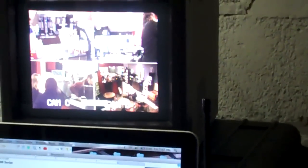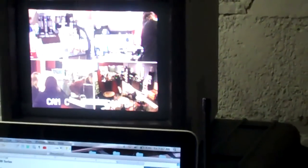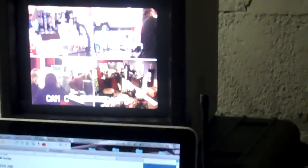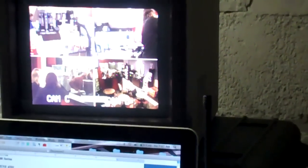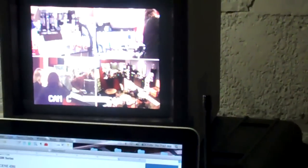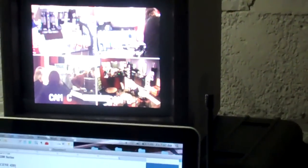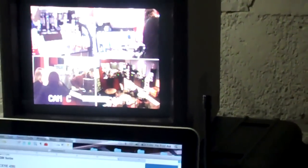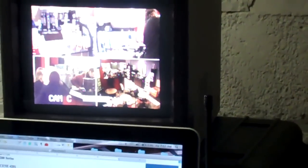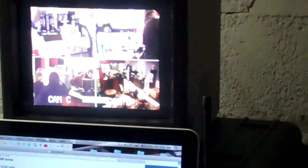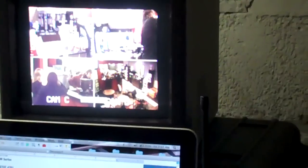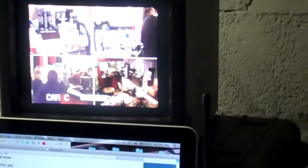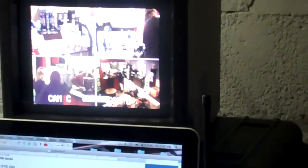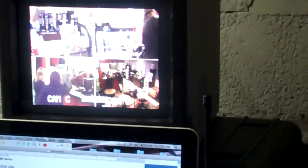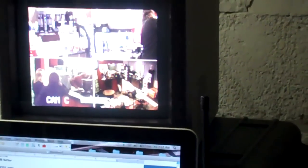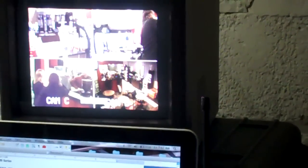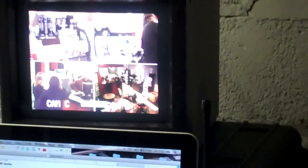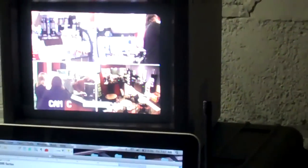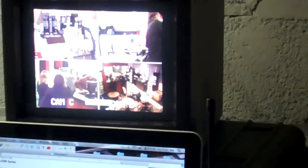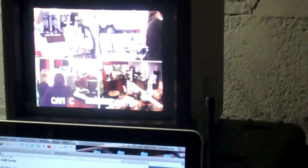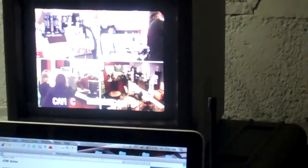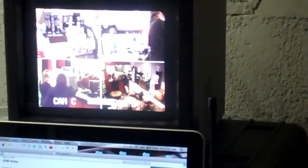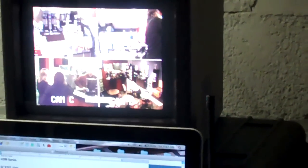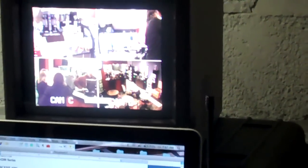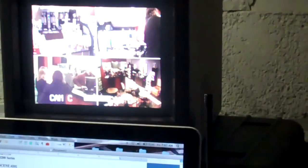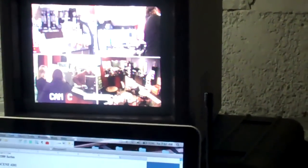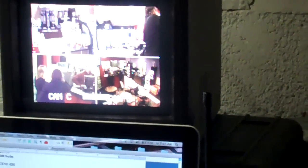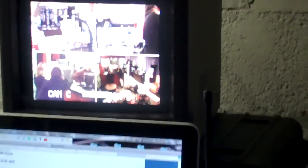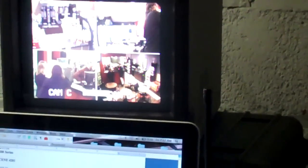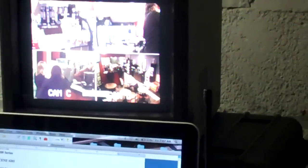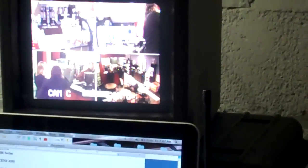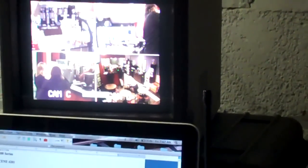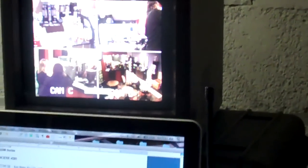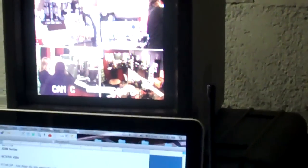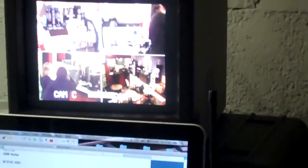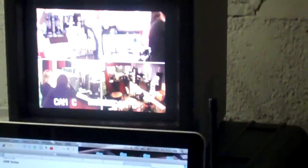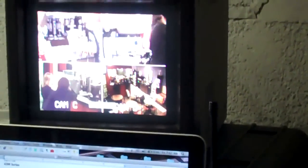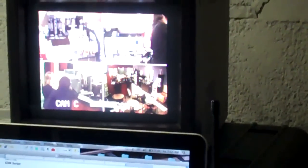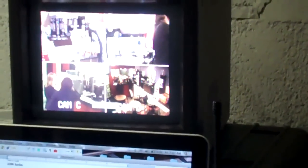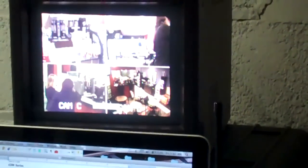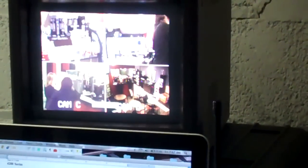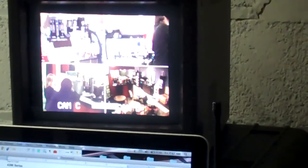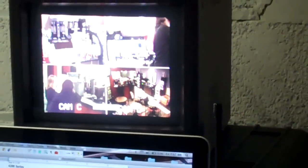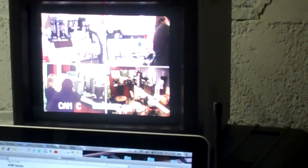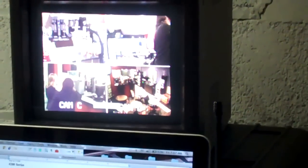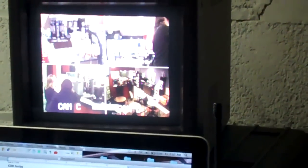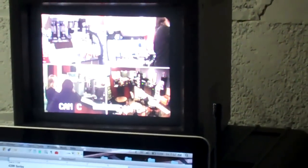OK. Do you have any availability, right? All right, let's get this guy. He's walking out with a tan shirt.